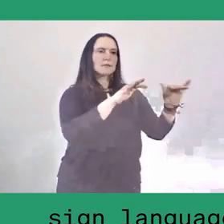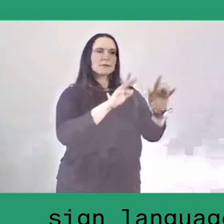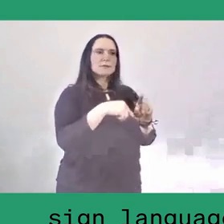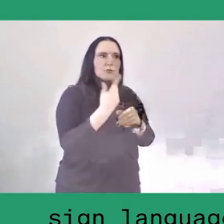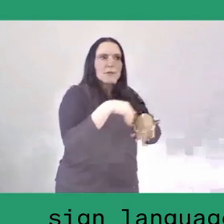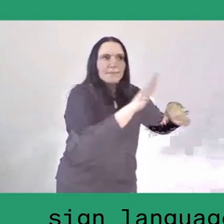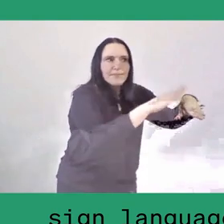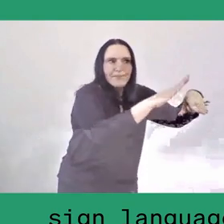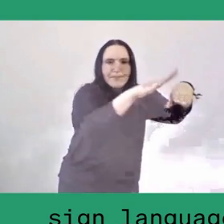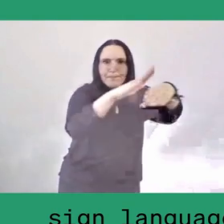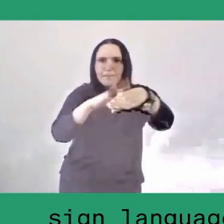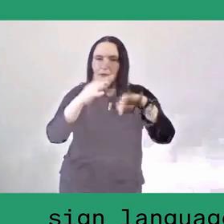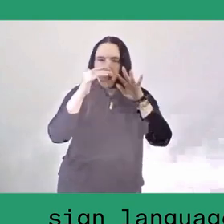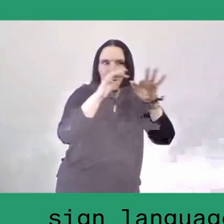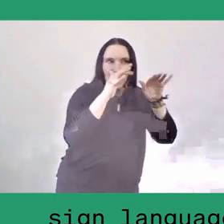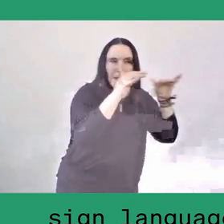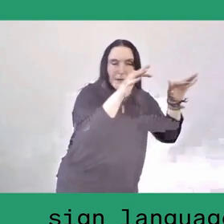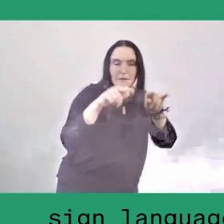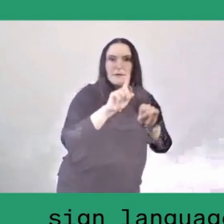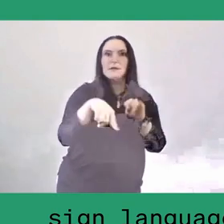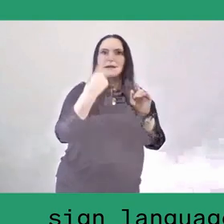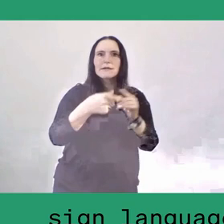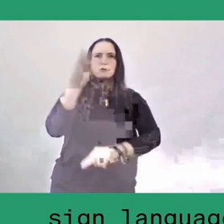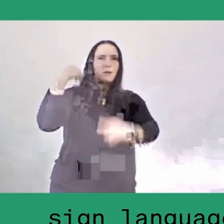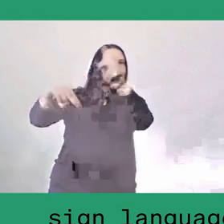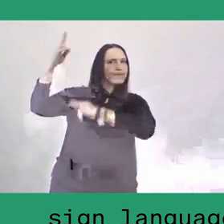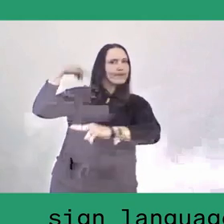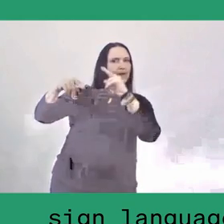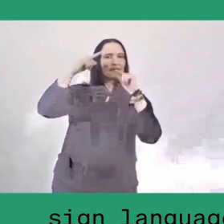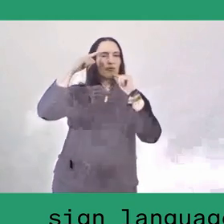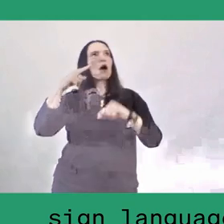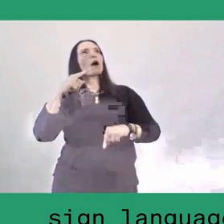to recall and relearn traditional games, dance, gamelan music,